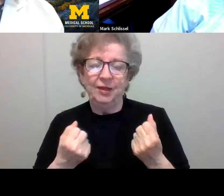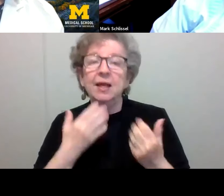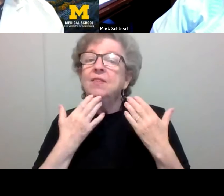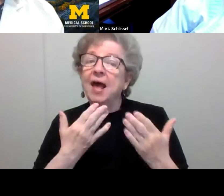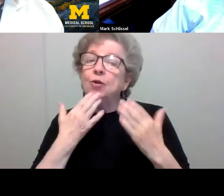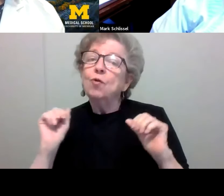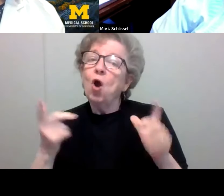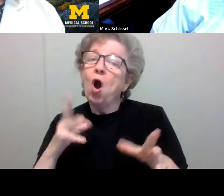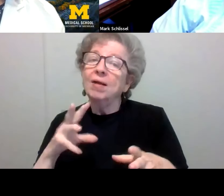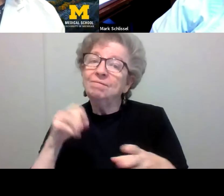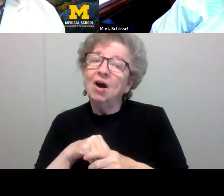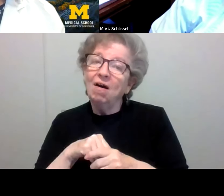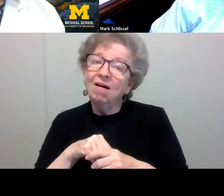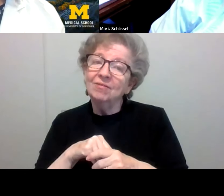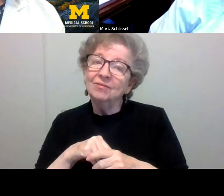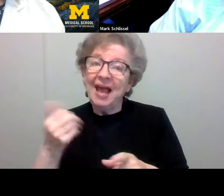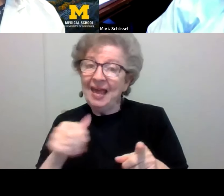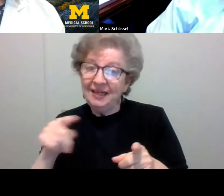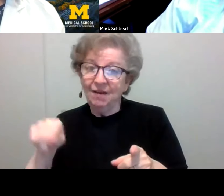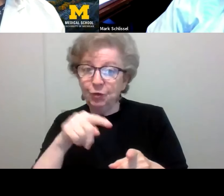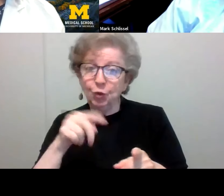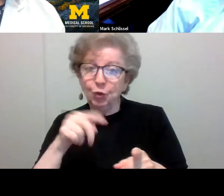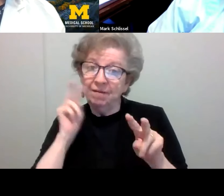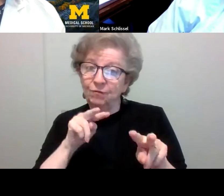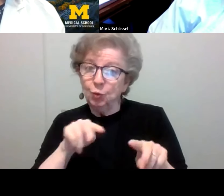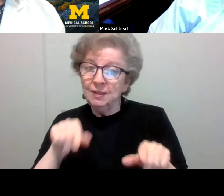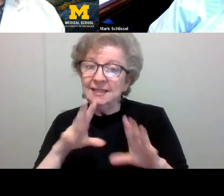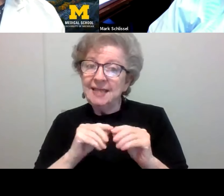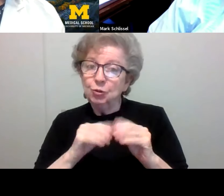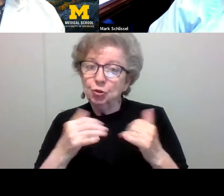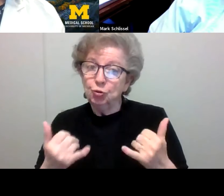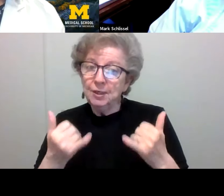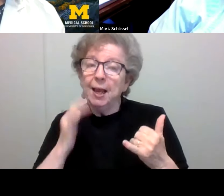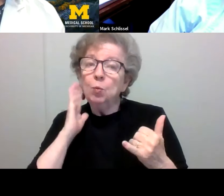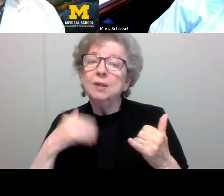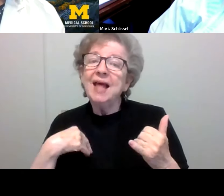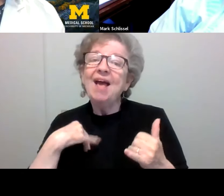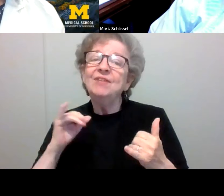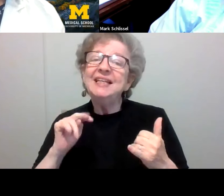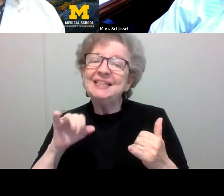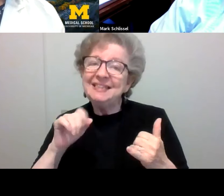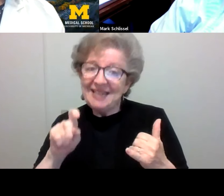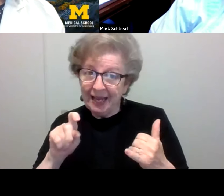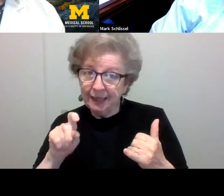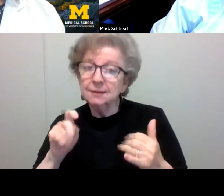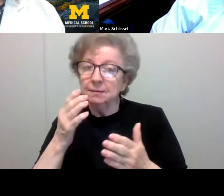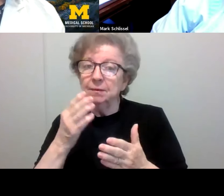to everyone who's viewed the session today. We'll have an indexed version of the video up on my website in a little while.